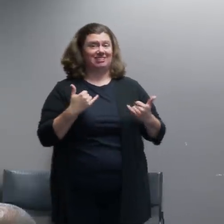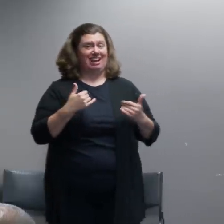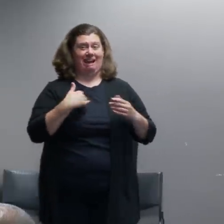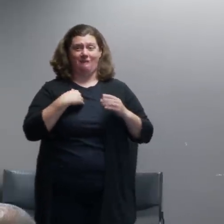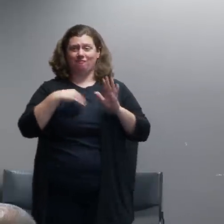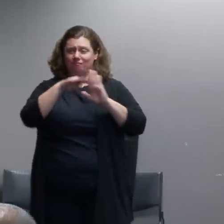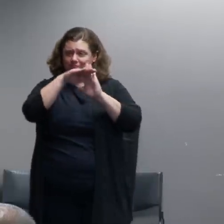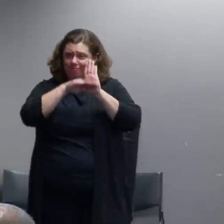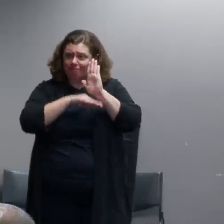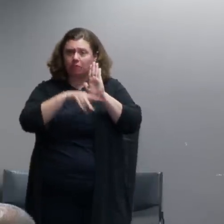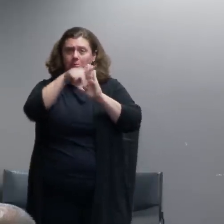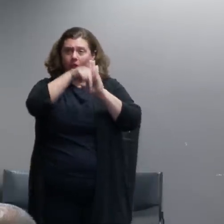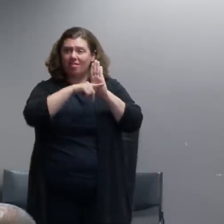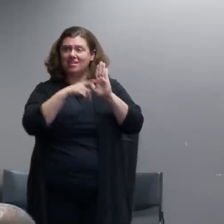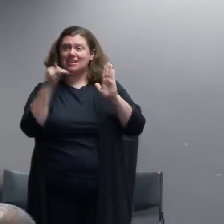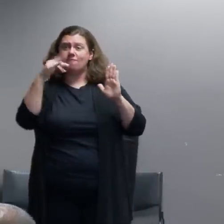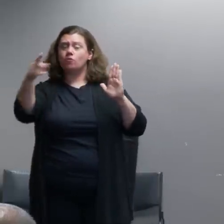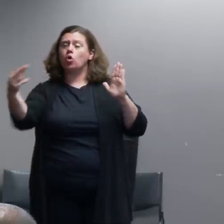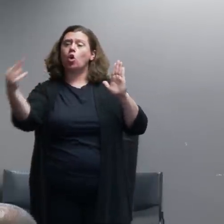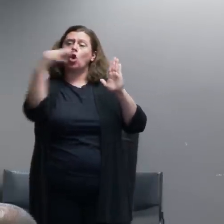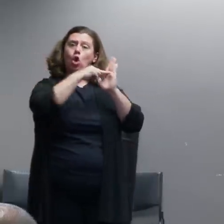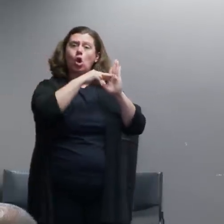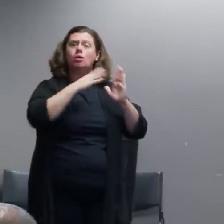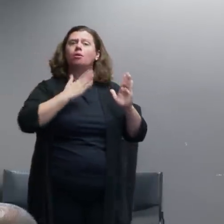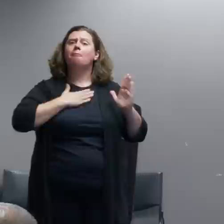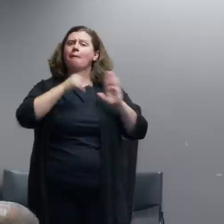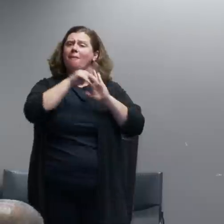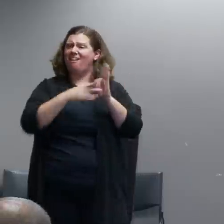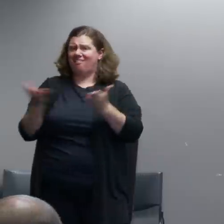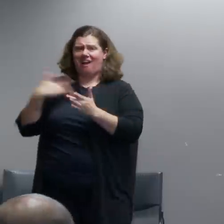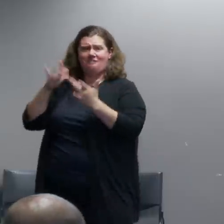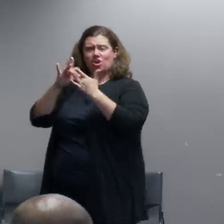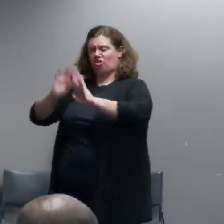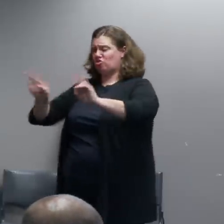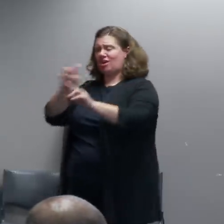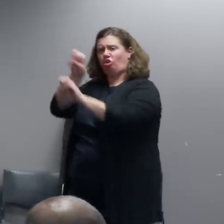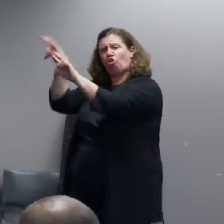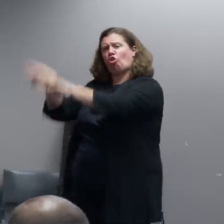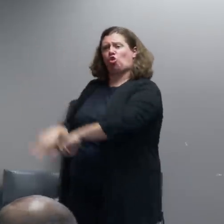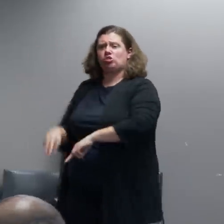look up. I won't read that to you. But some of the things that we do if it